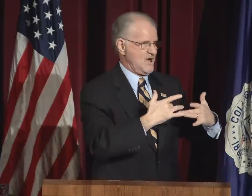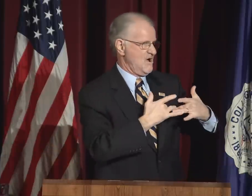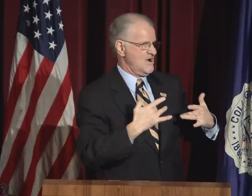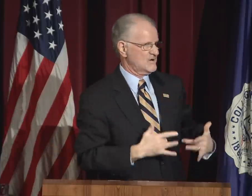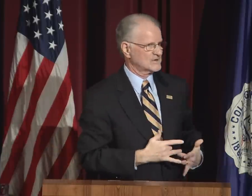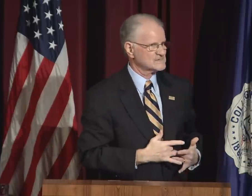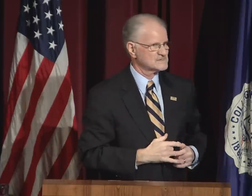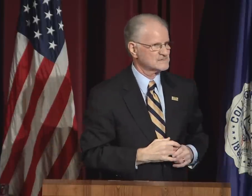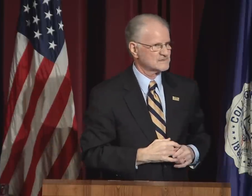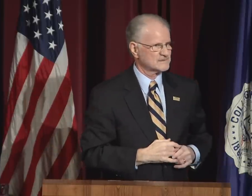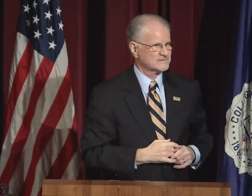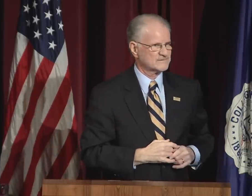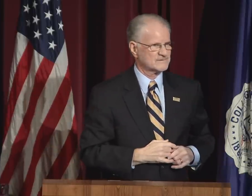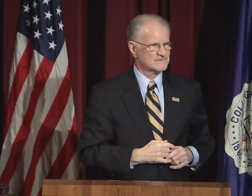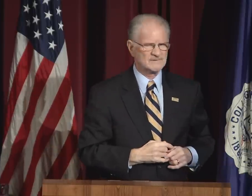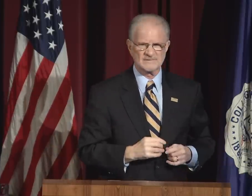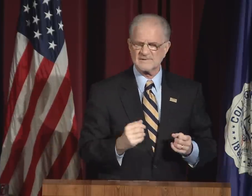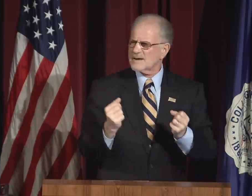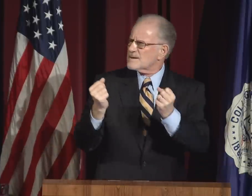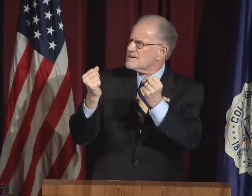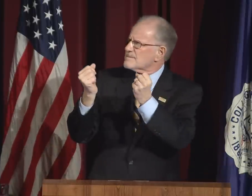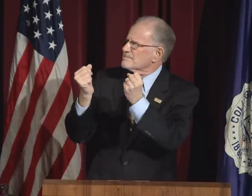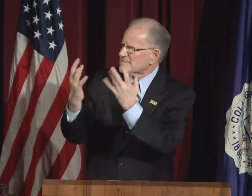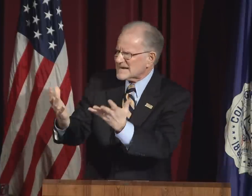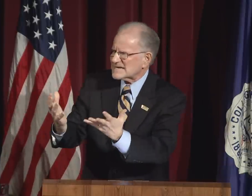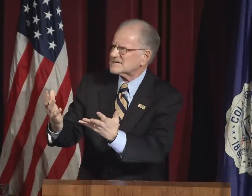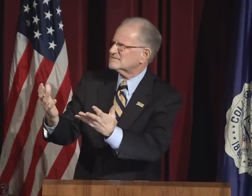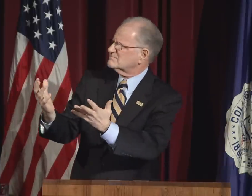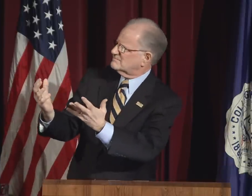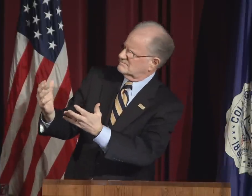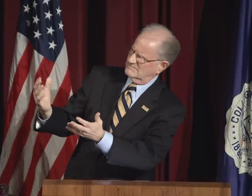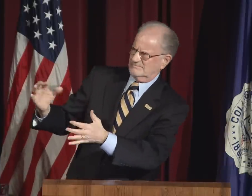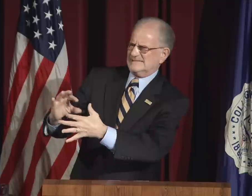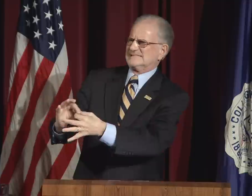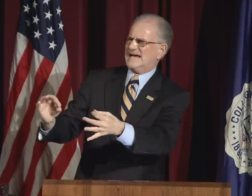that will open each of your hearts.